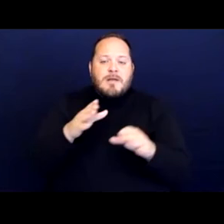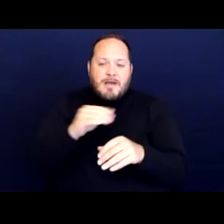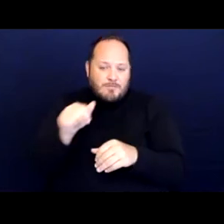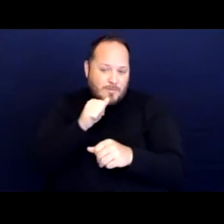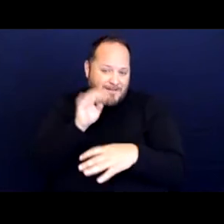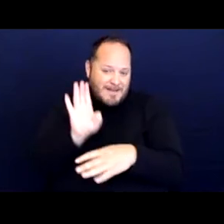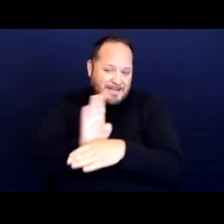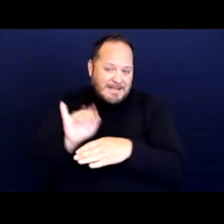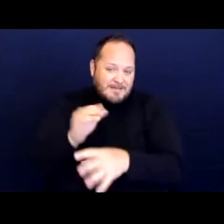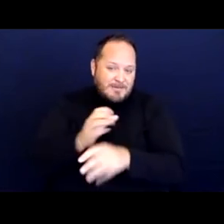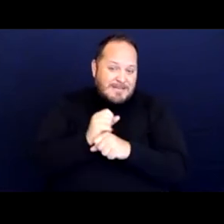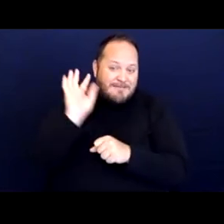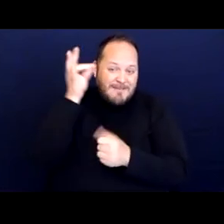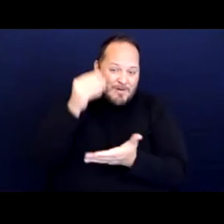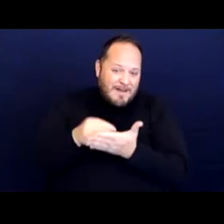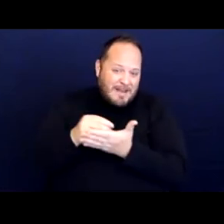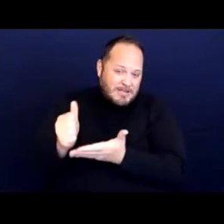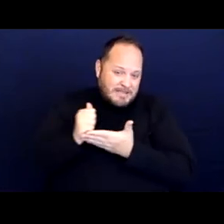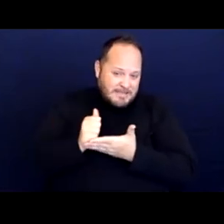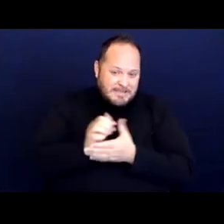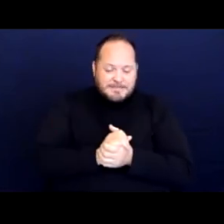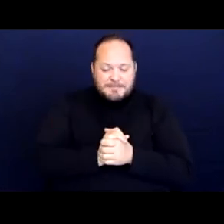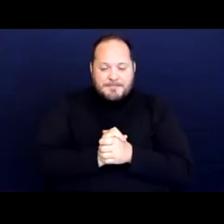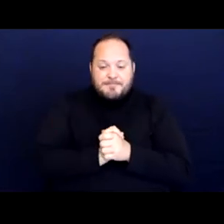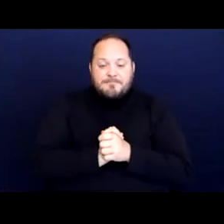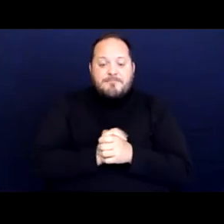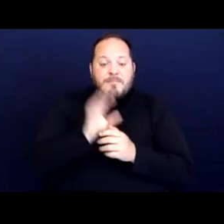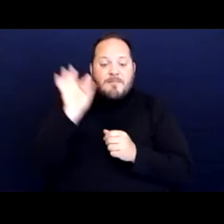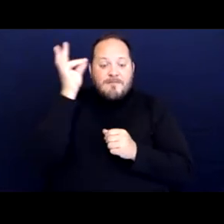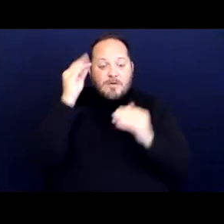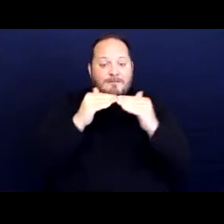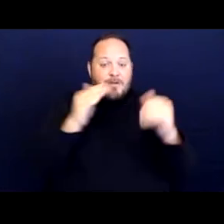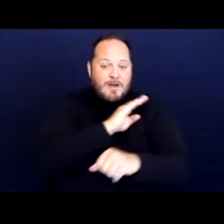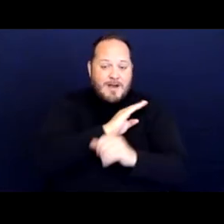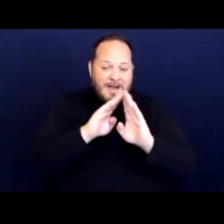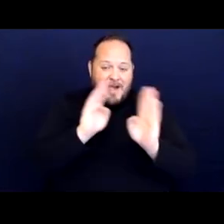And then the Federal Fair Housing and Amendments Act of 1988.